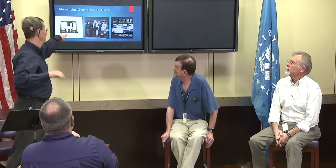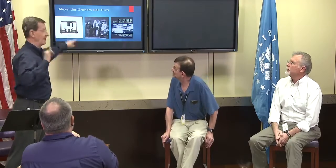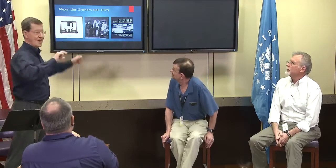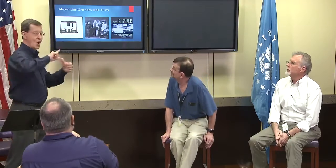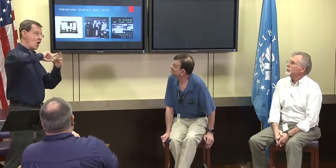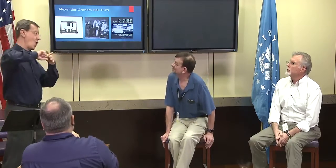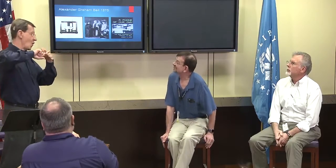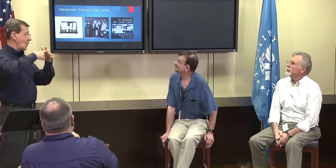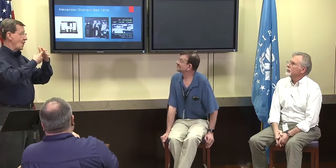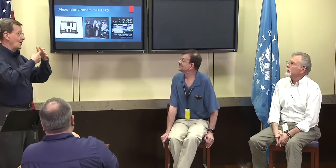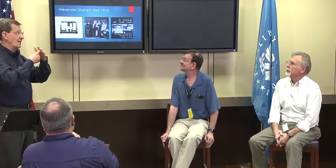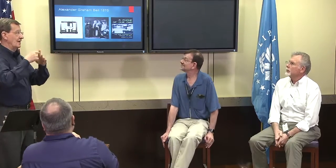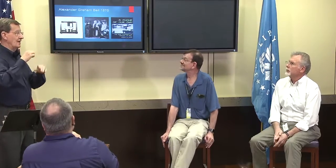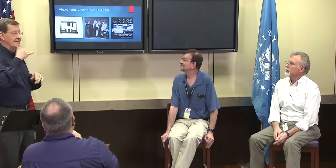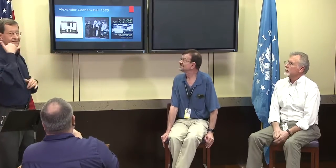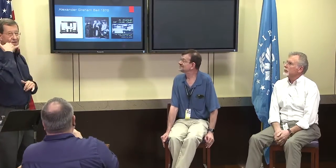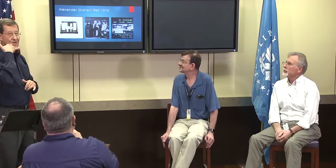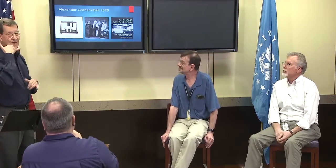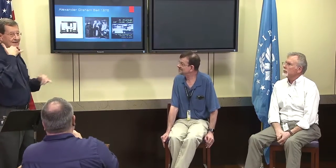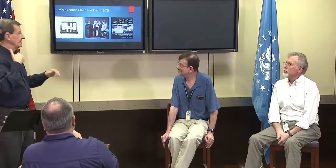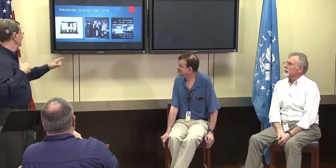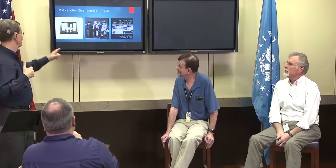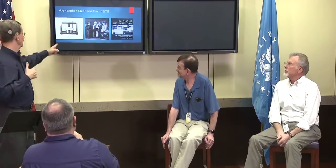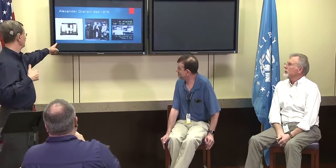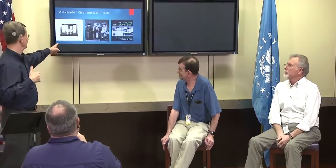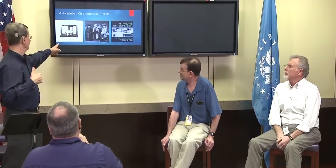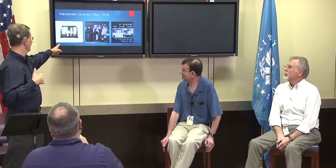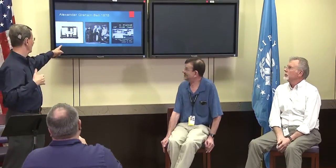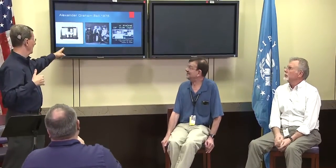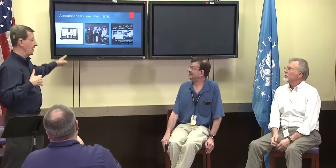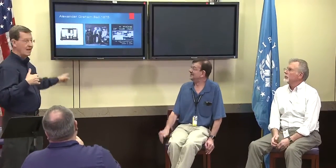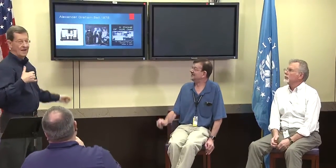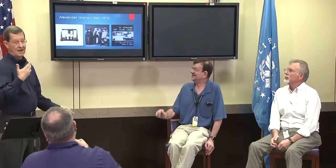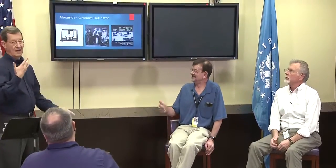Alex Richey: The first picture on the left is the original telephone